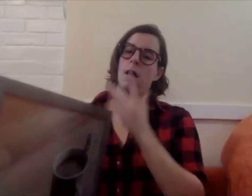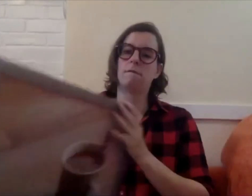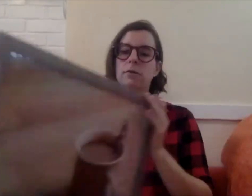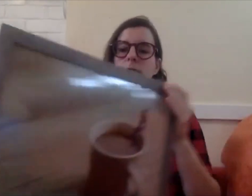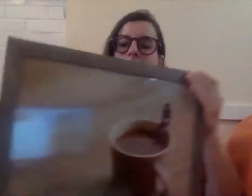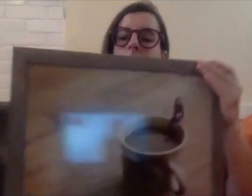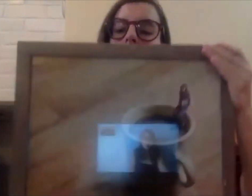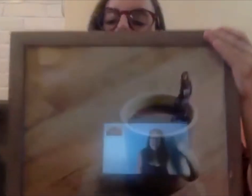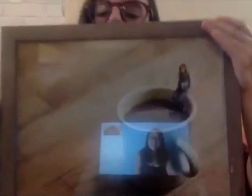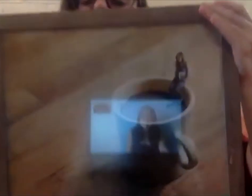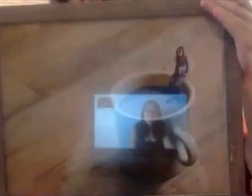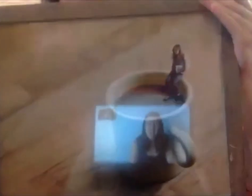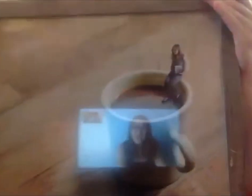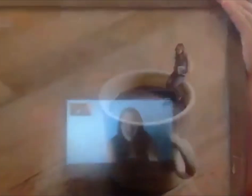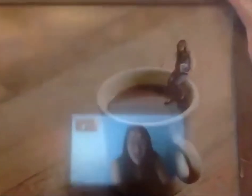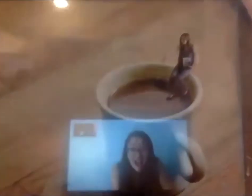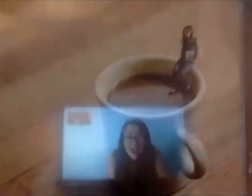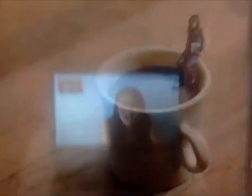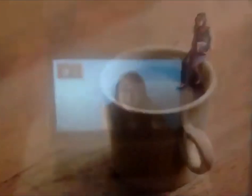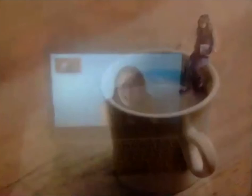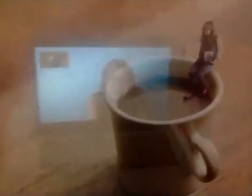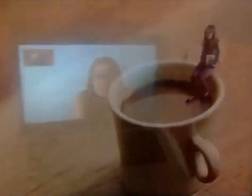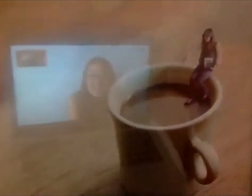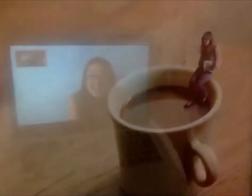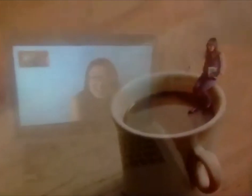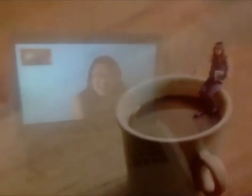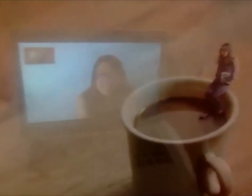Okay, this is one of my absolute favorites.